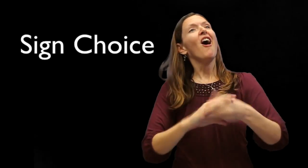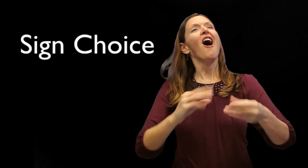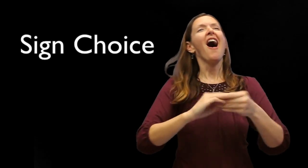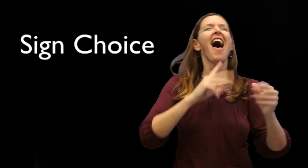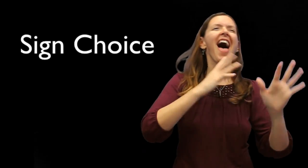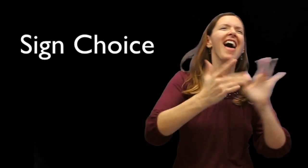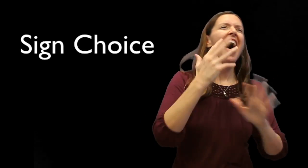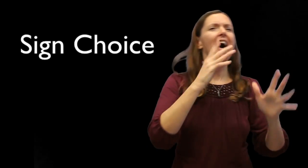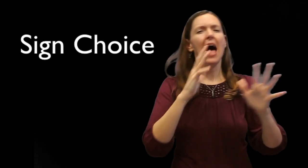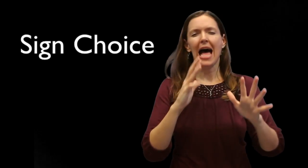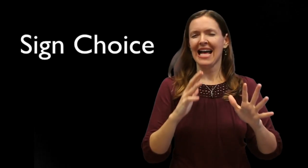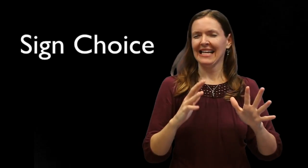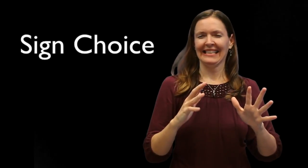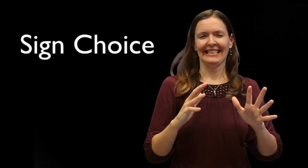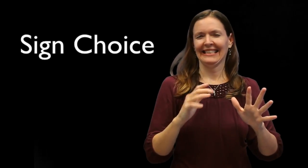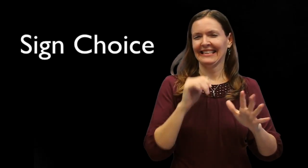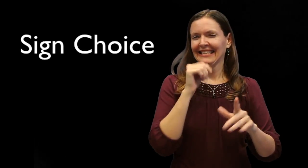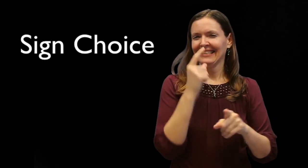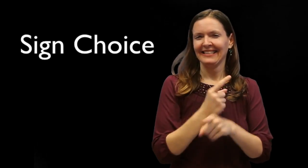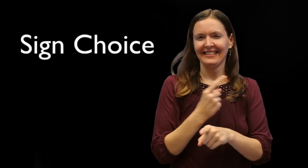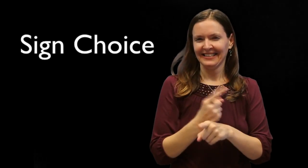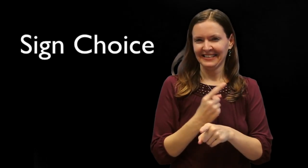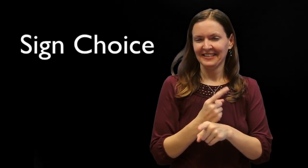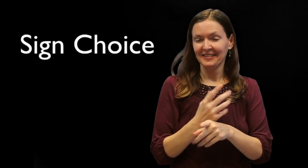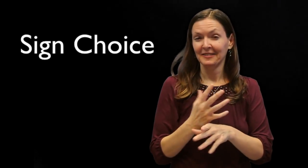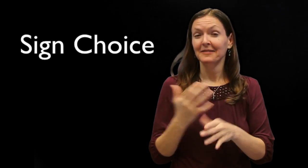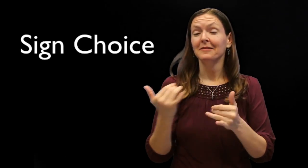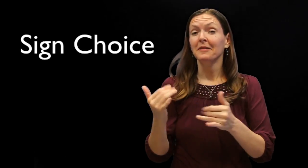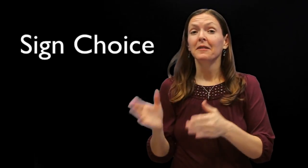Using casual sign choices (without quoting) during your academic presentation doesn't seem to be appropriate.